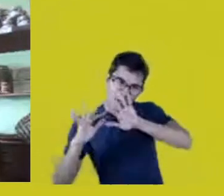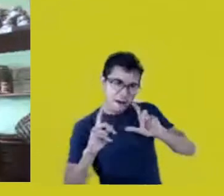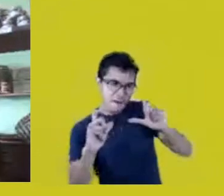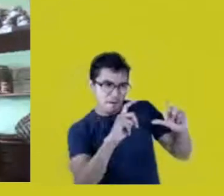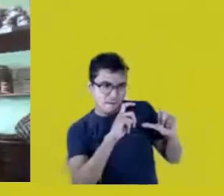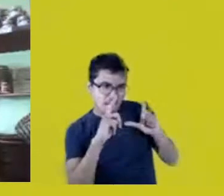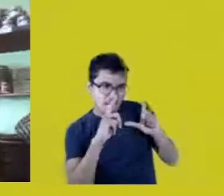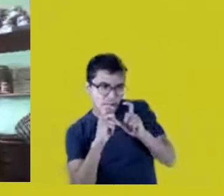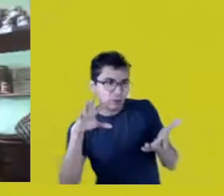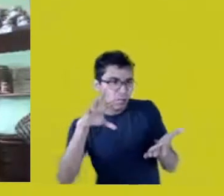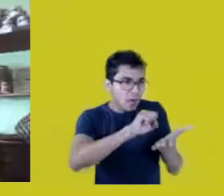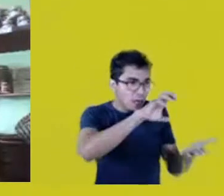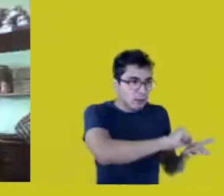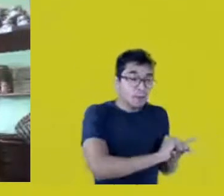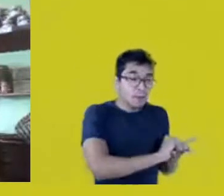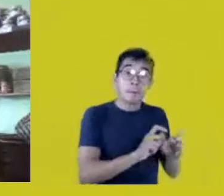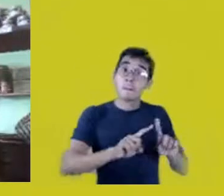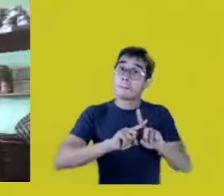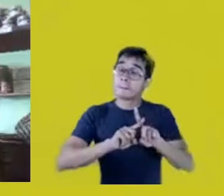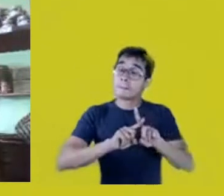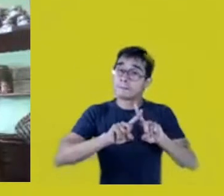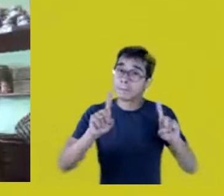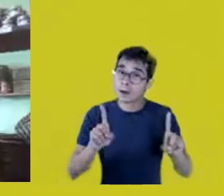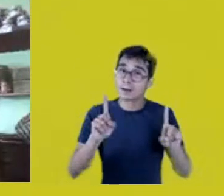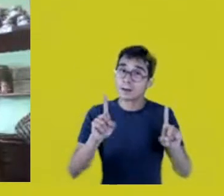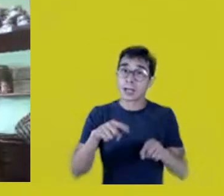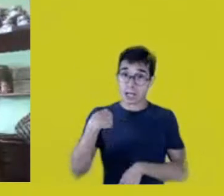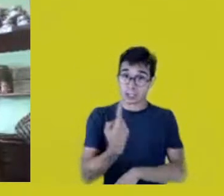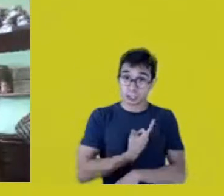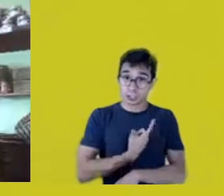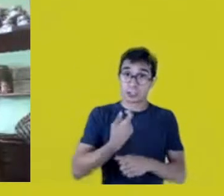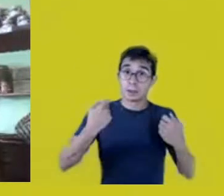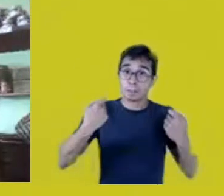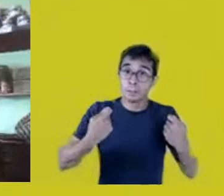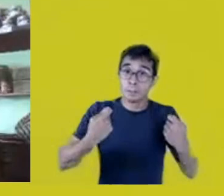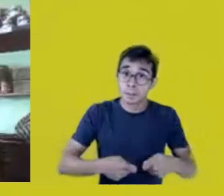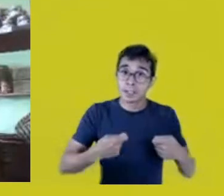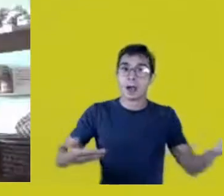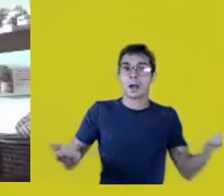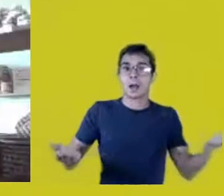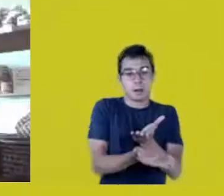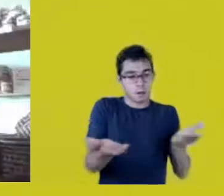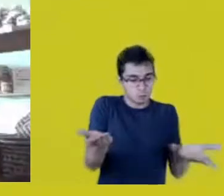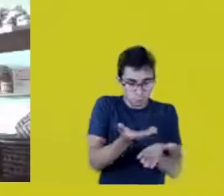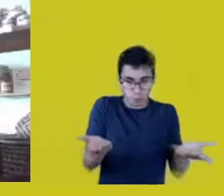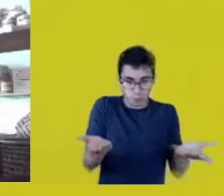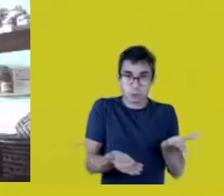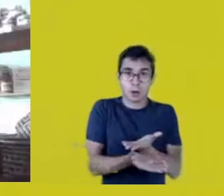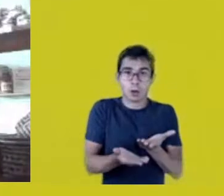but there’s the possibility to use a new ethics, which is